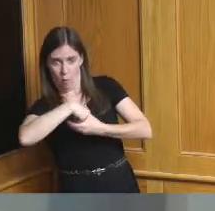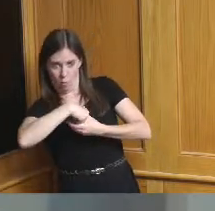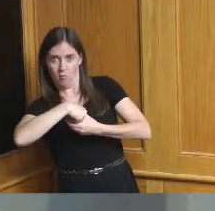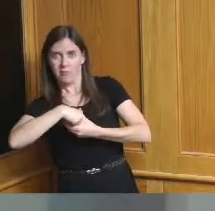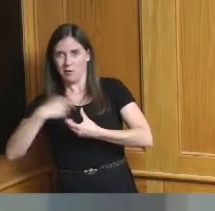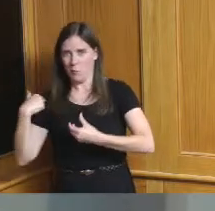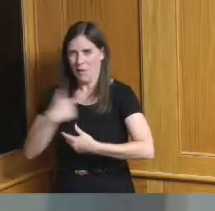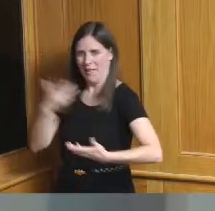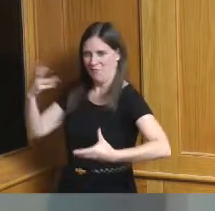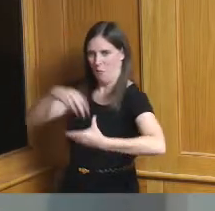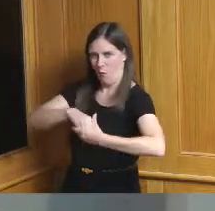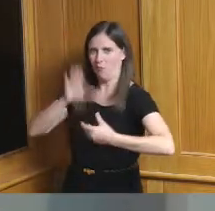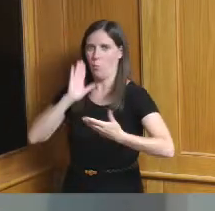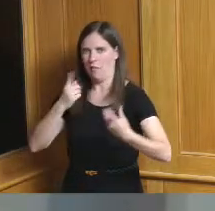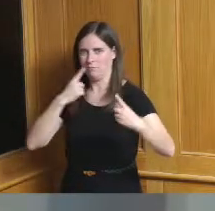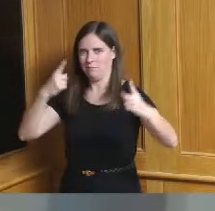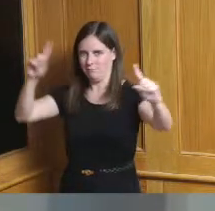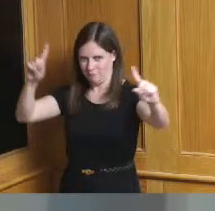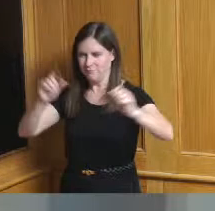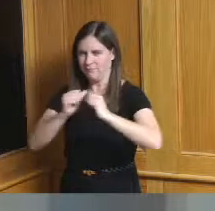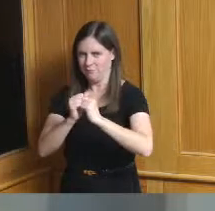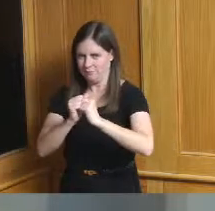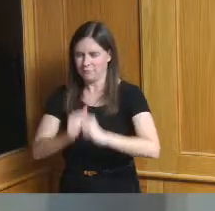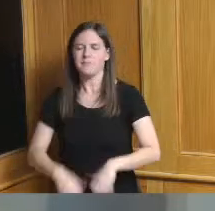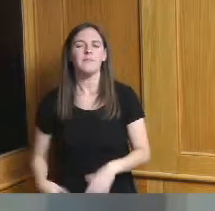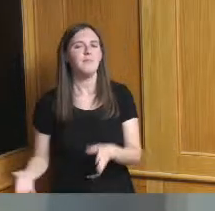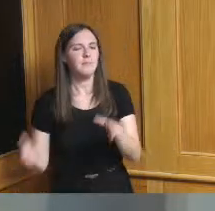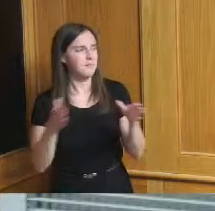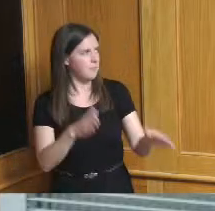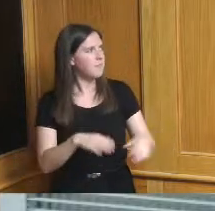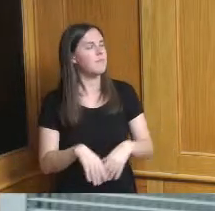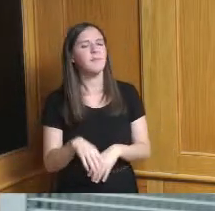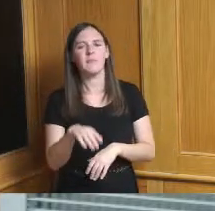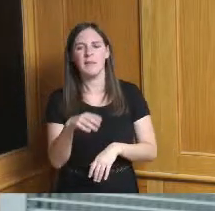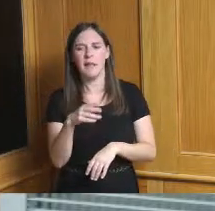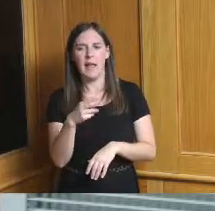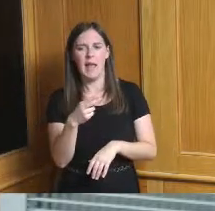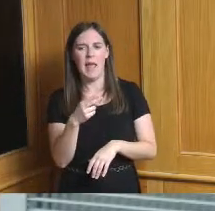so much appreciate it thank you Commissioners and thank you for your comments and we will get back